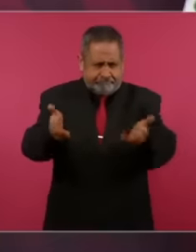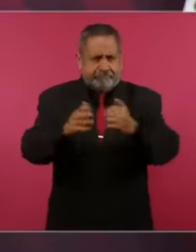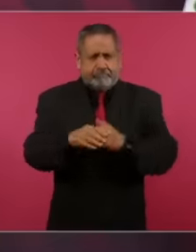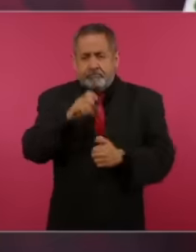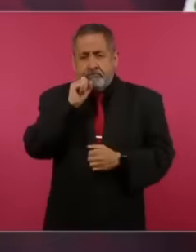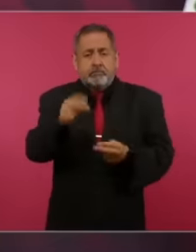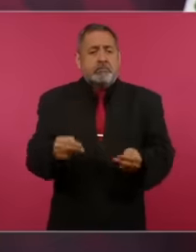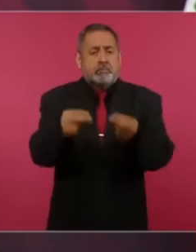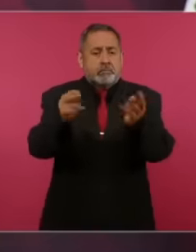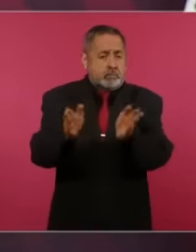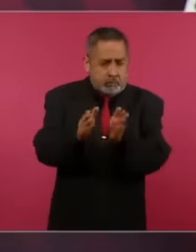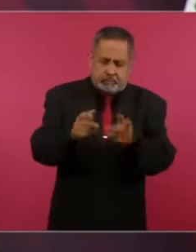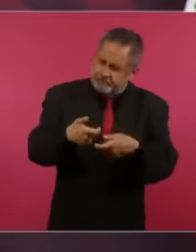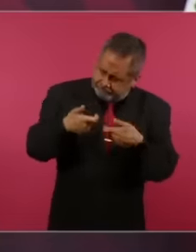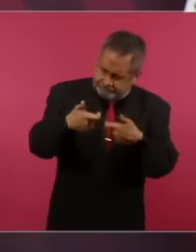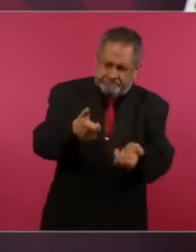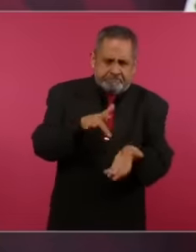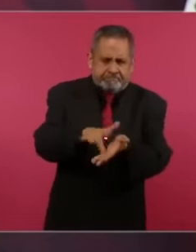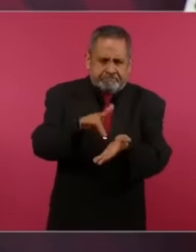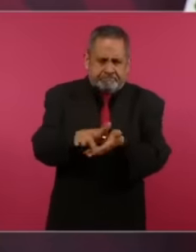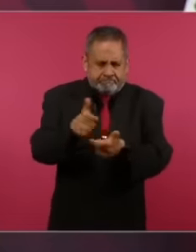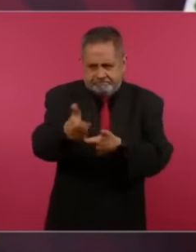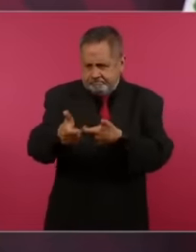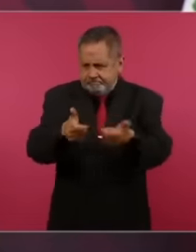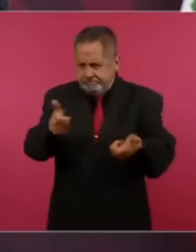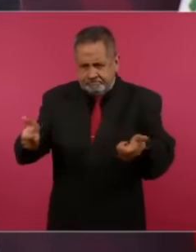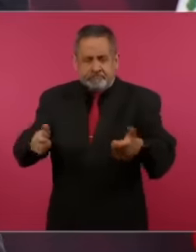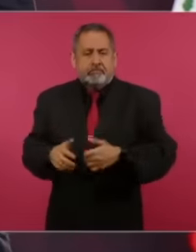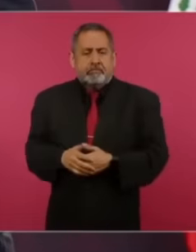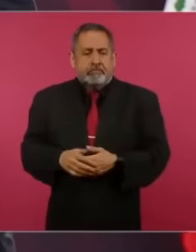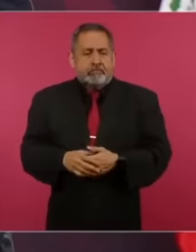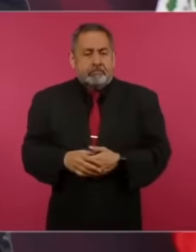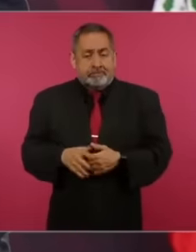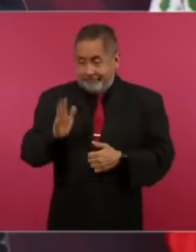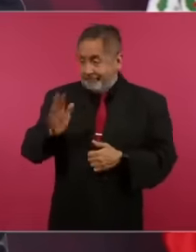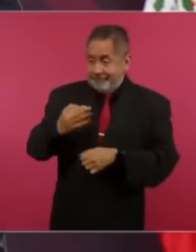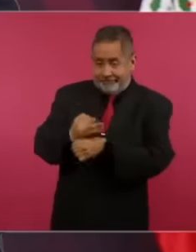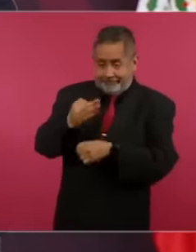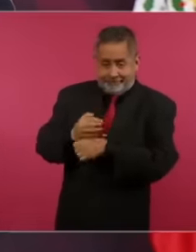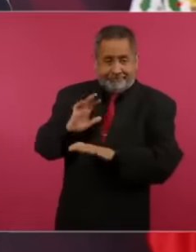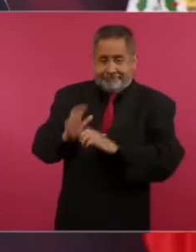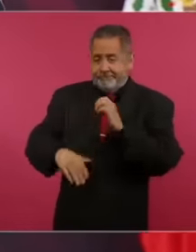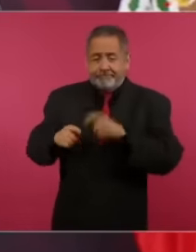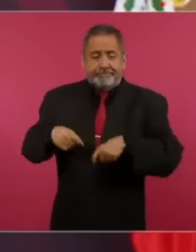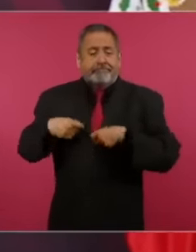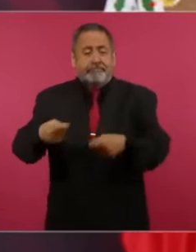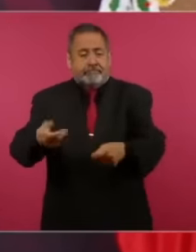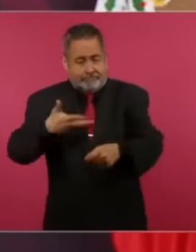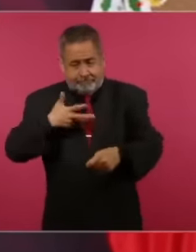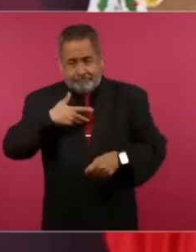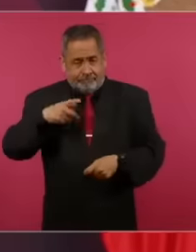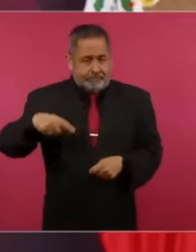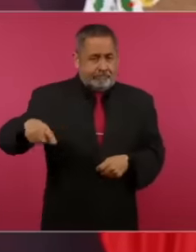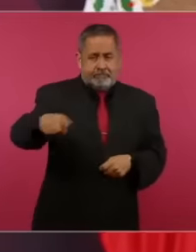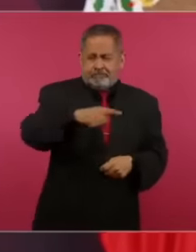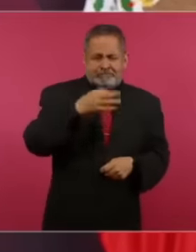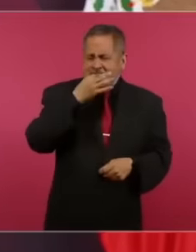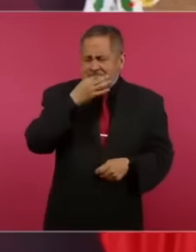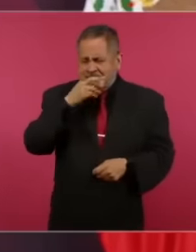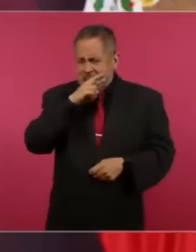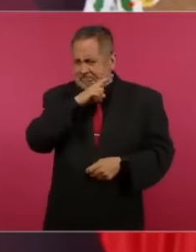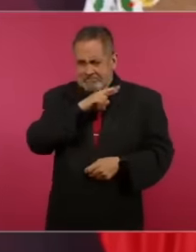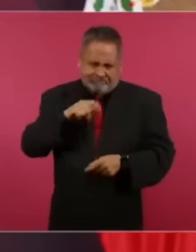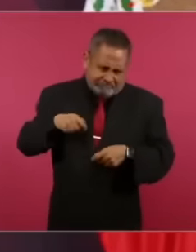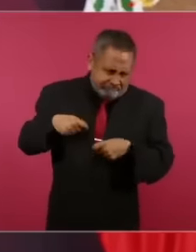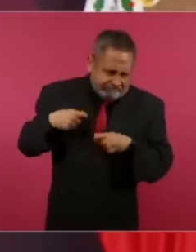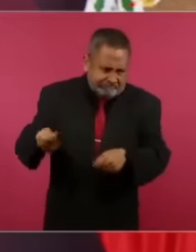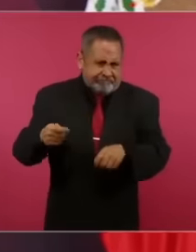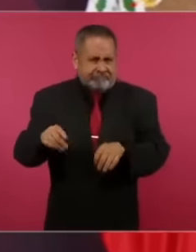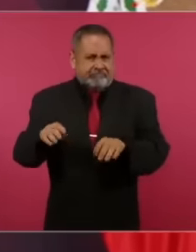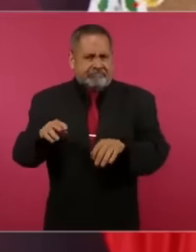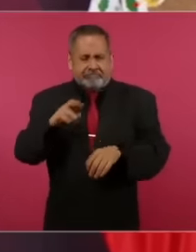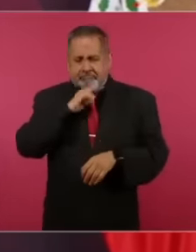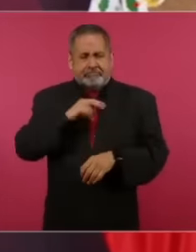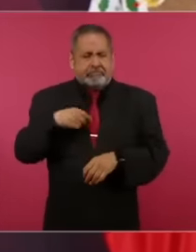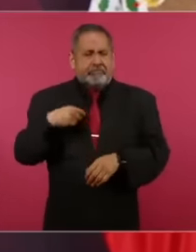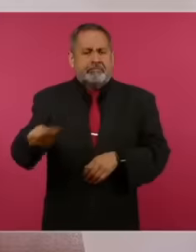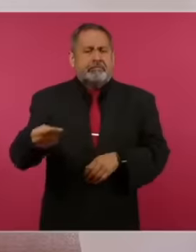provided support to small businesses. They already have it in record time